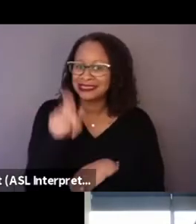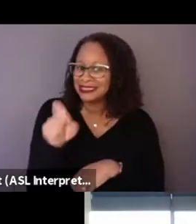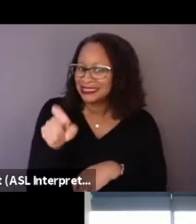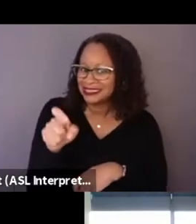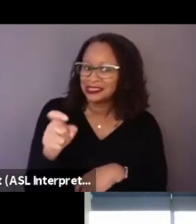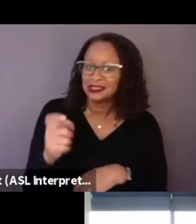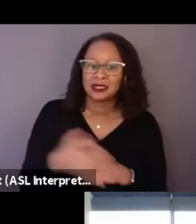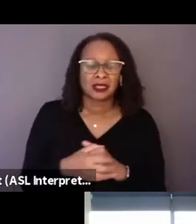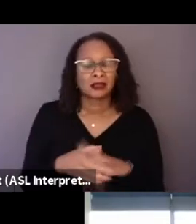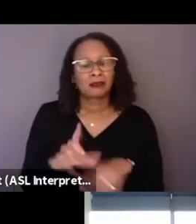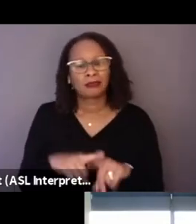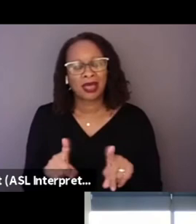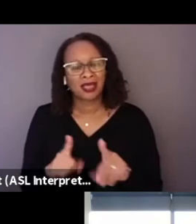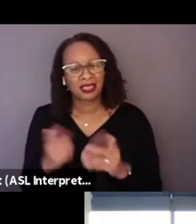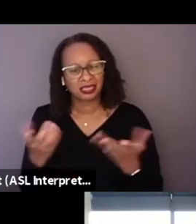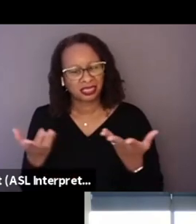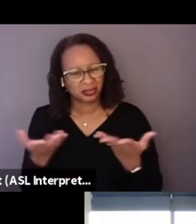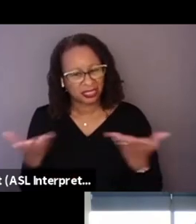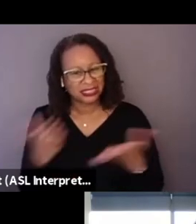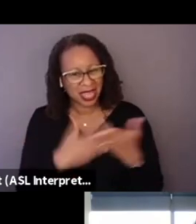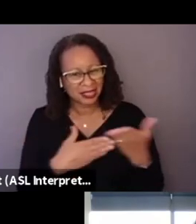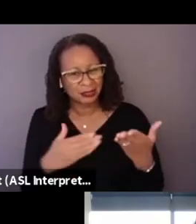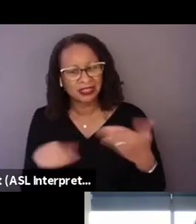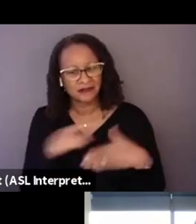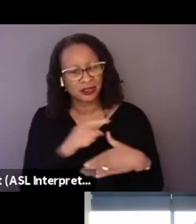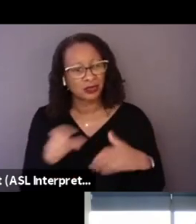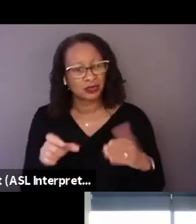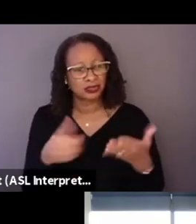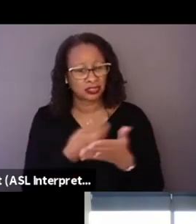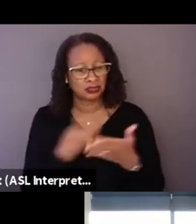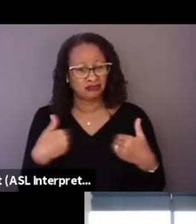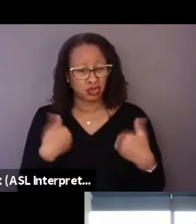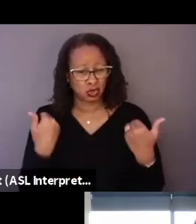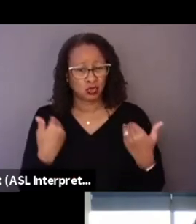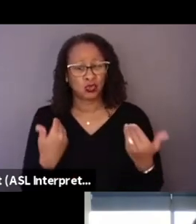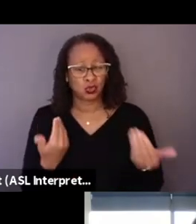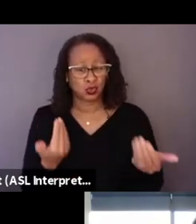but there is also some ideals of what they can do to change,